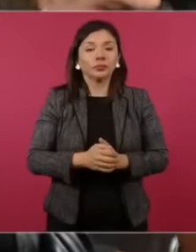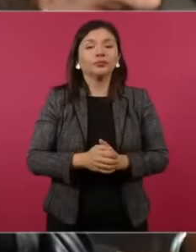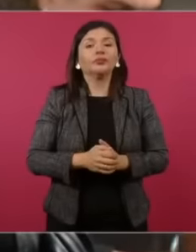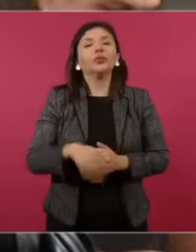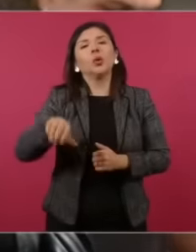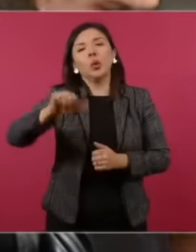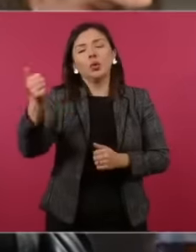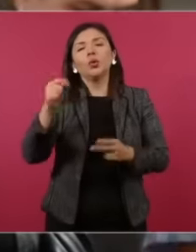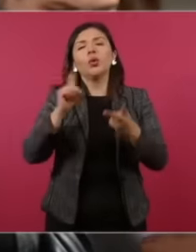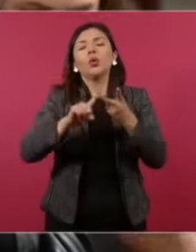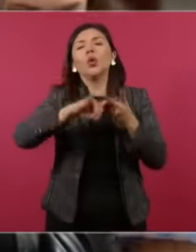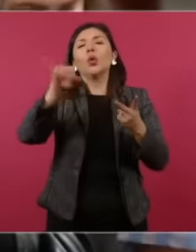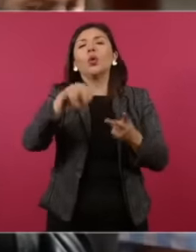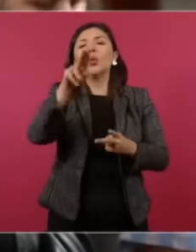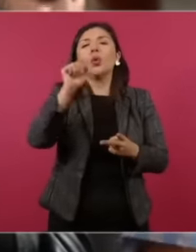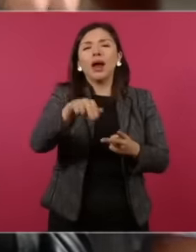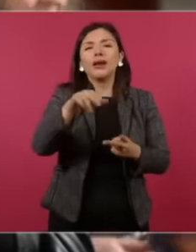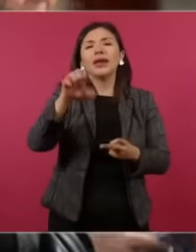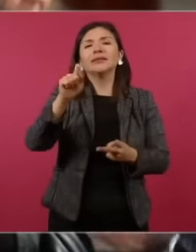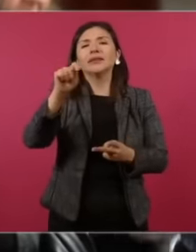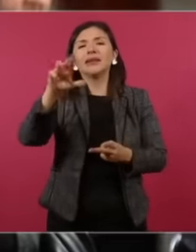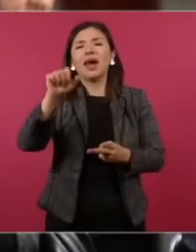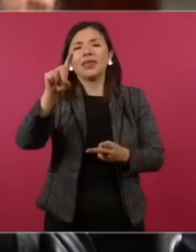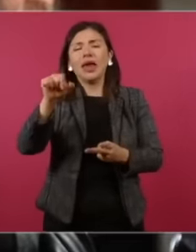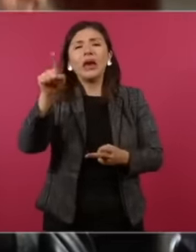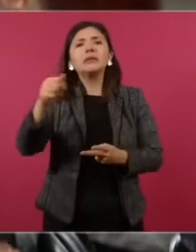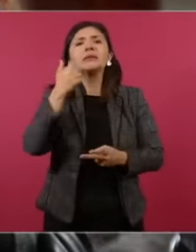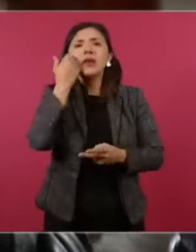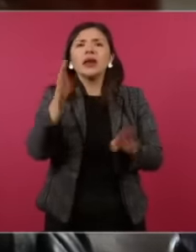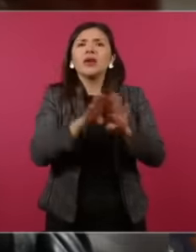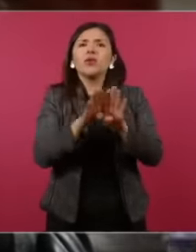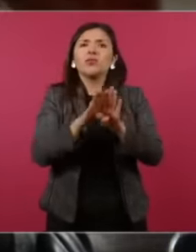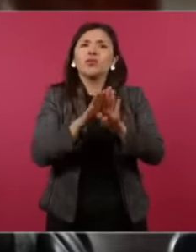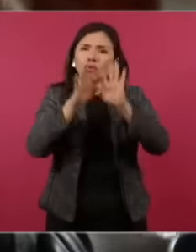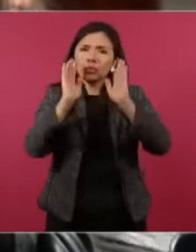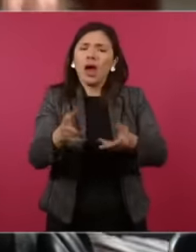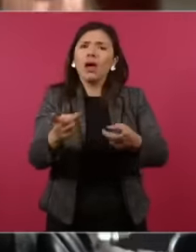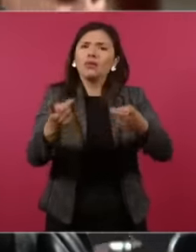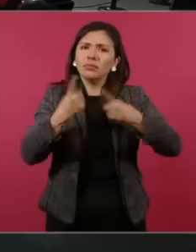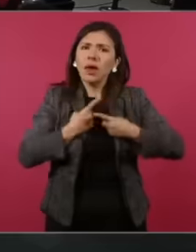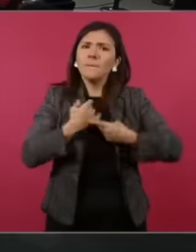Juan Estrada who is asking for a pardon even because he is 80 years old The Lord is in